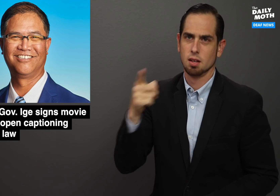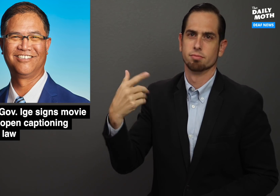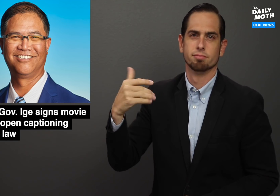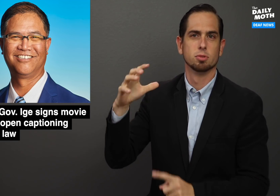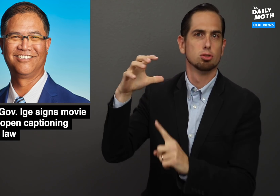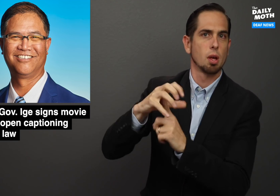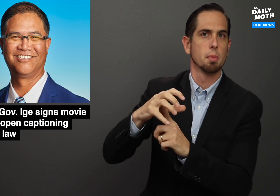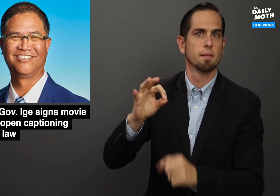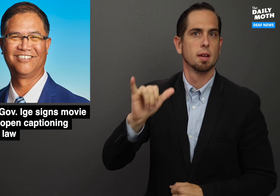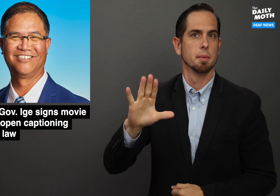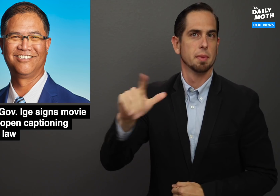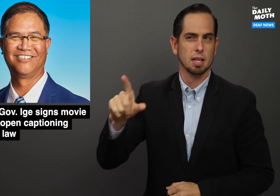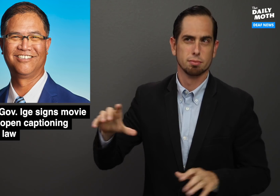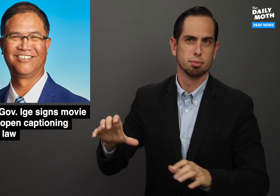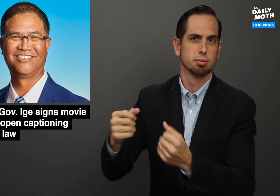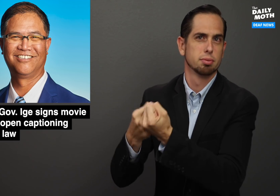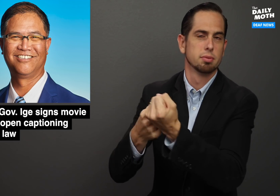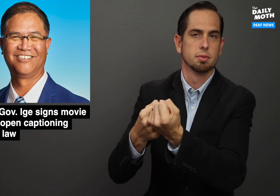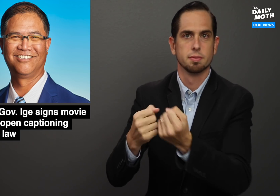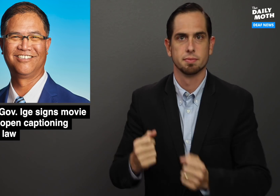as being a champion of the bill.